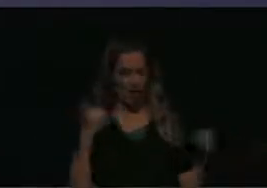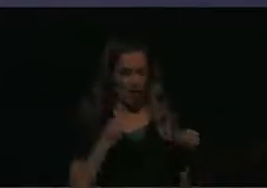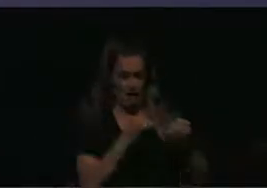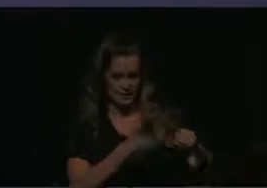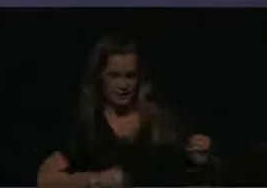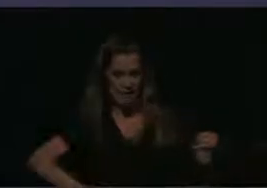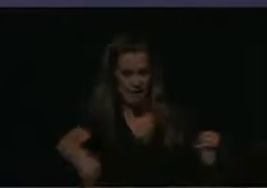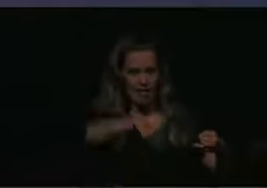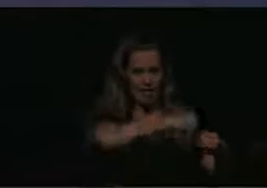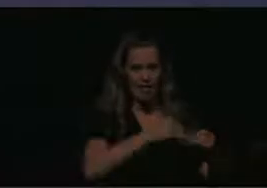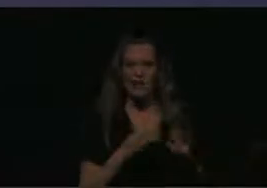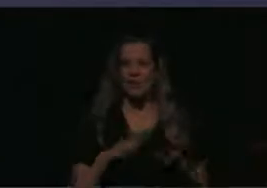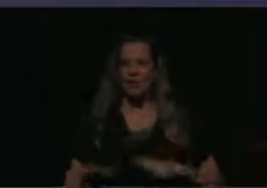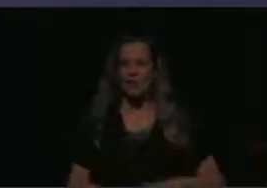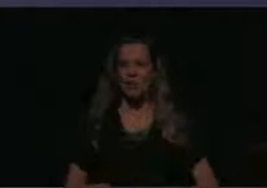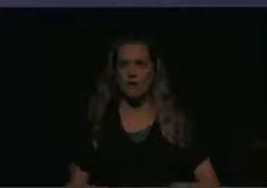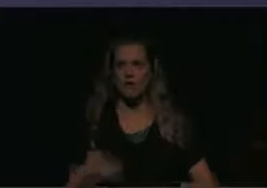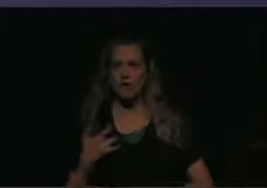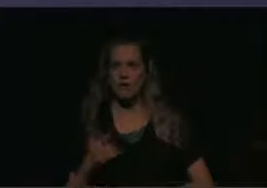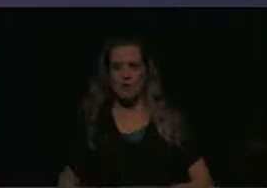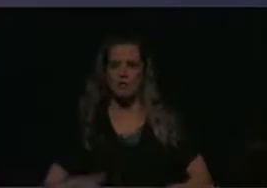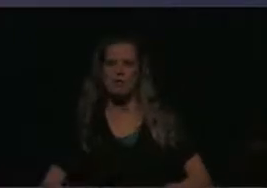have a bit of texture to them if you're moving through the space and need to use